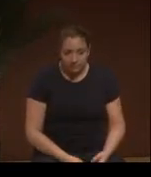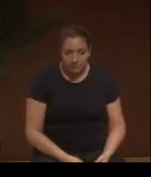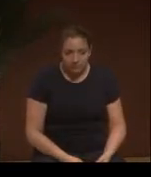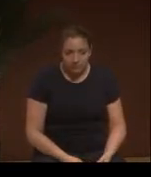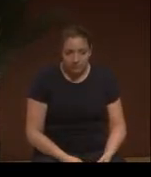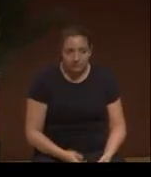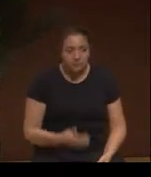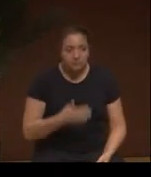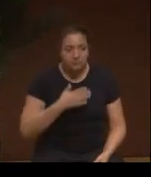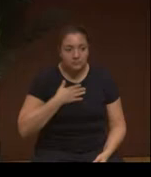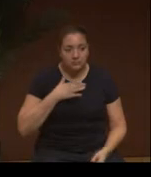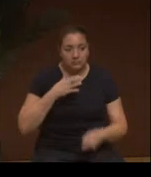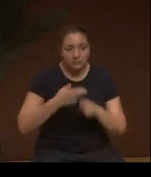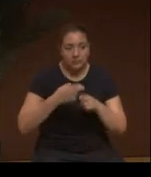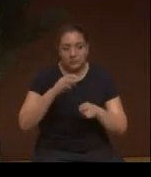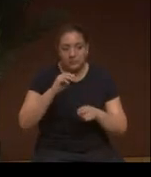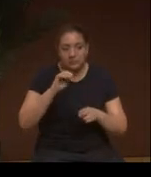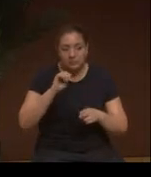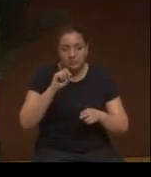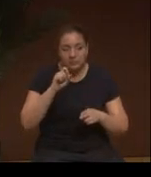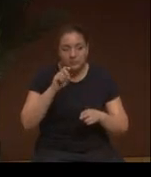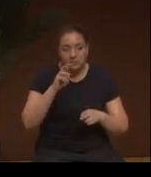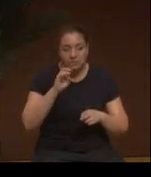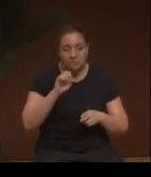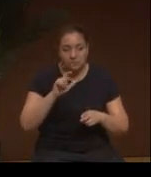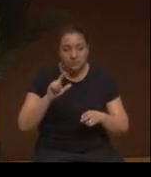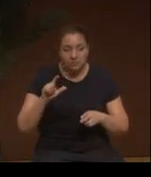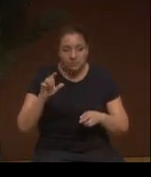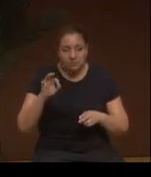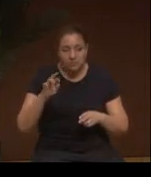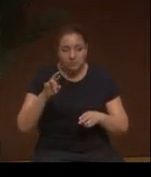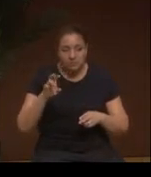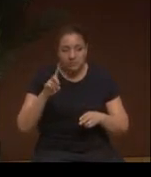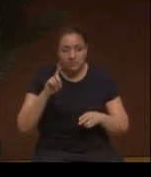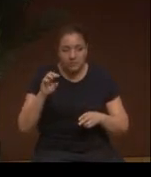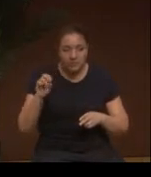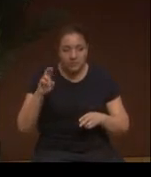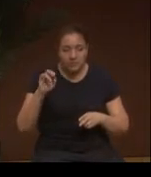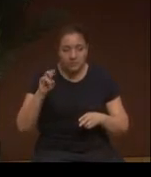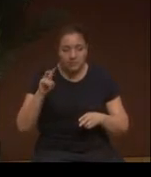[Taíno greeting], I'm Maxwell Fredo Rivera, born here second generation.